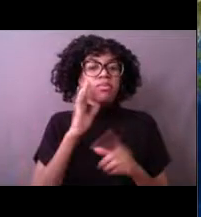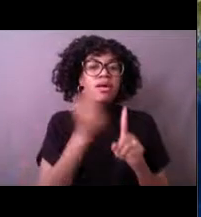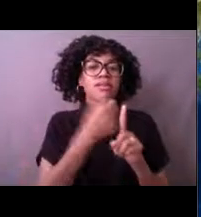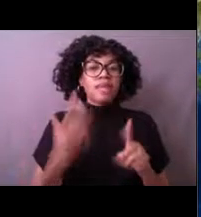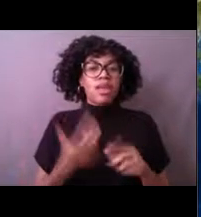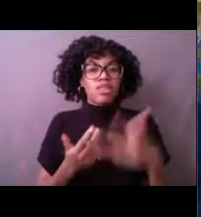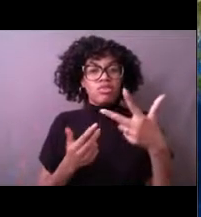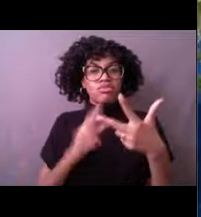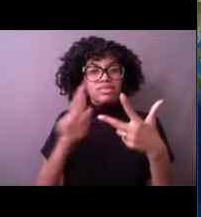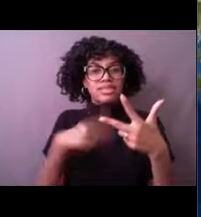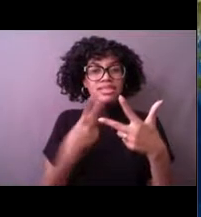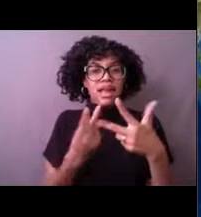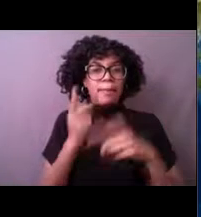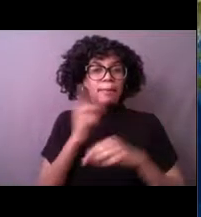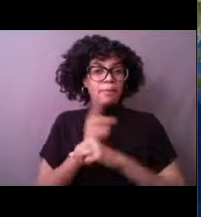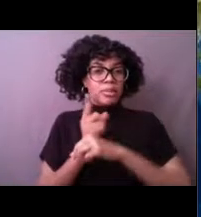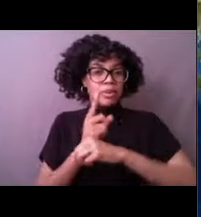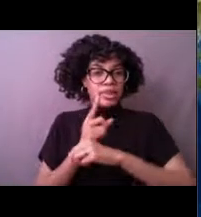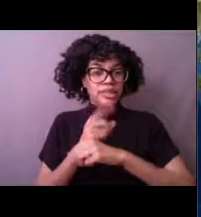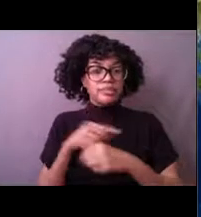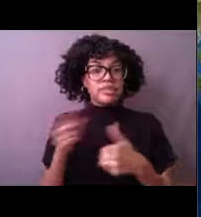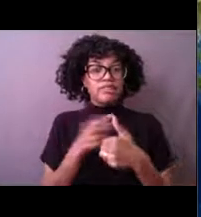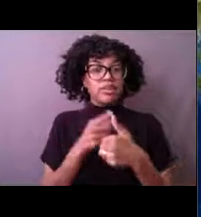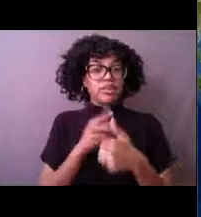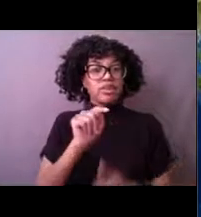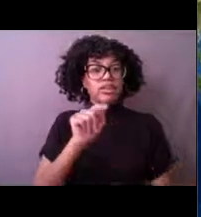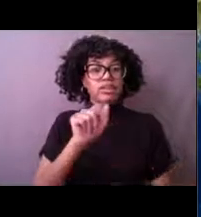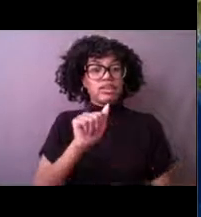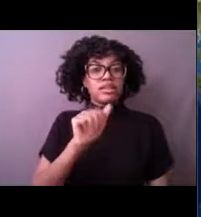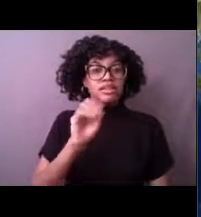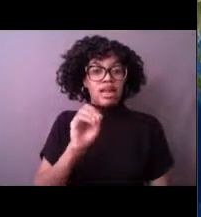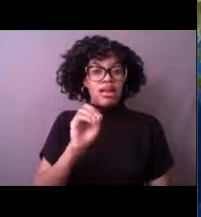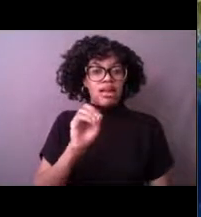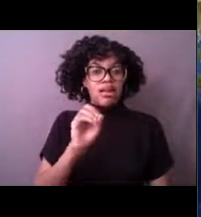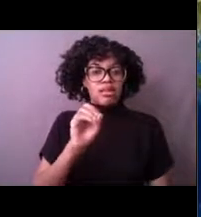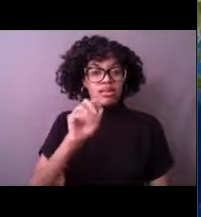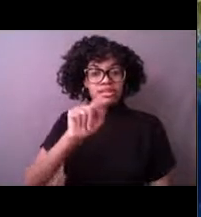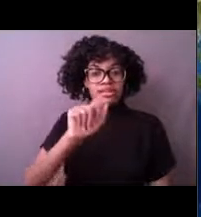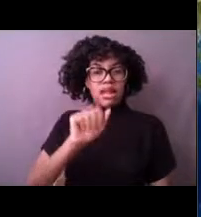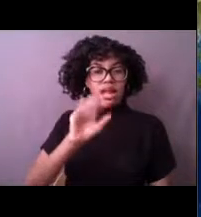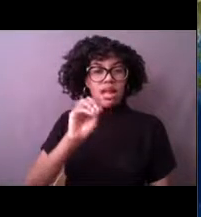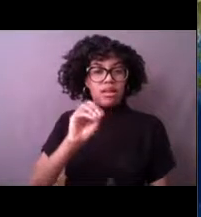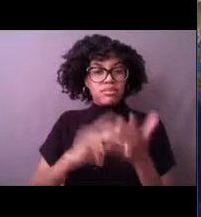So let's start with TAO, or the tropical atmosphere and ocean buoys.